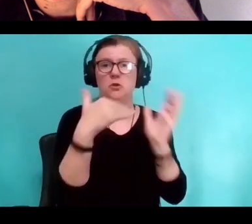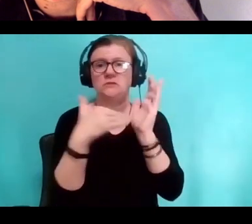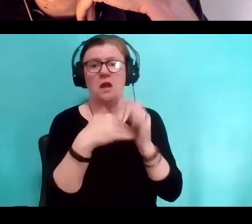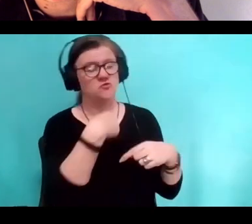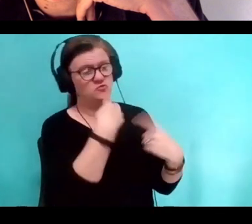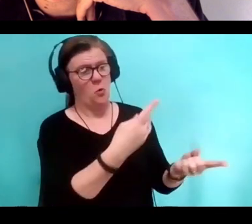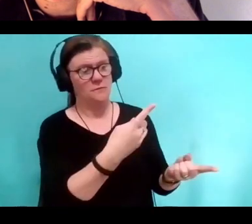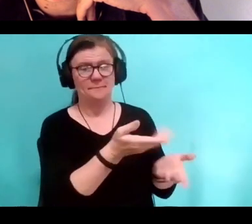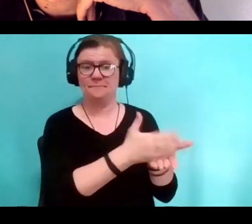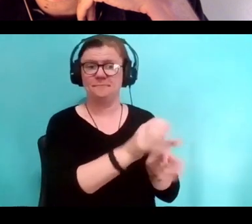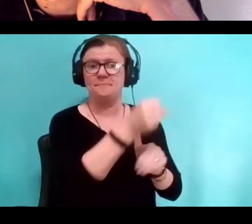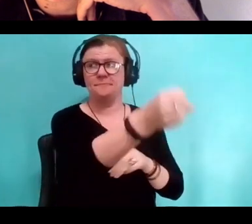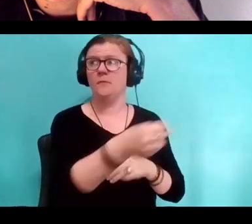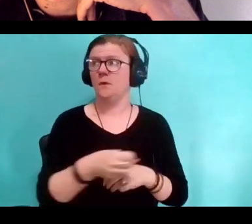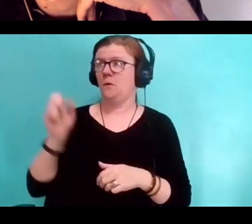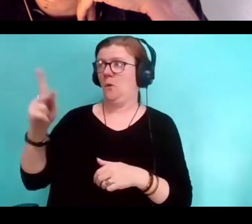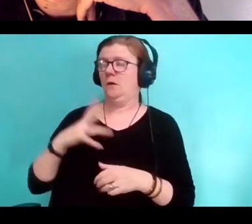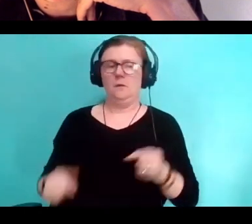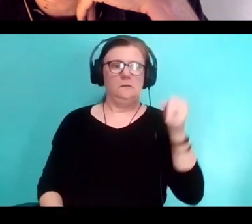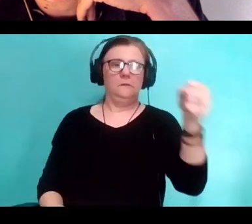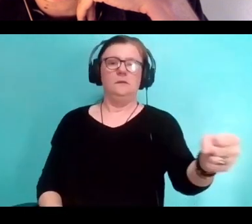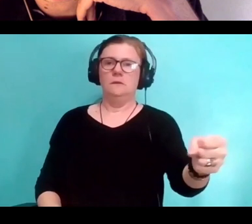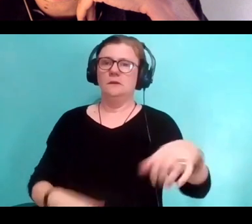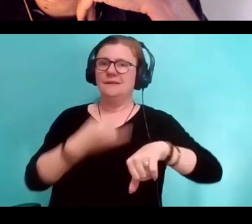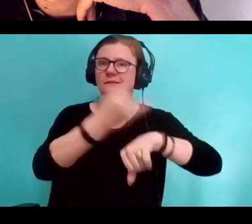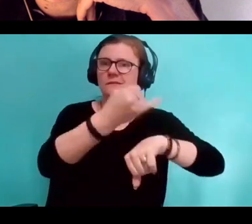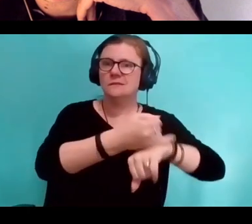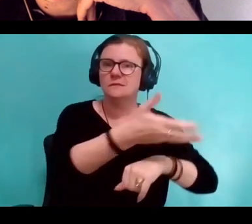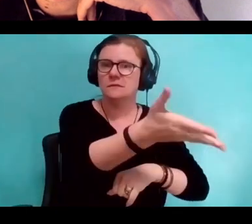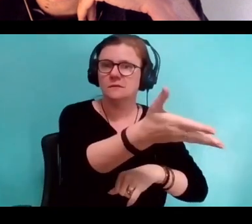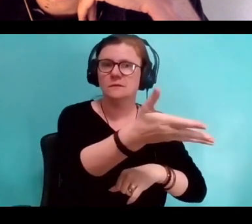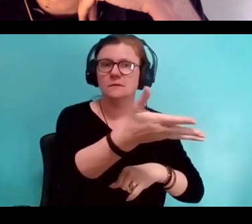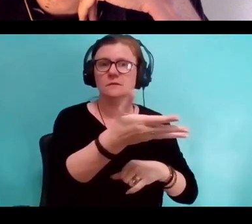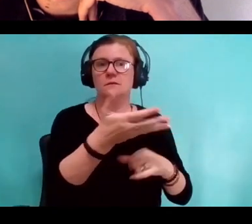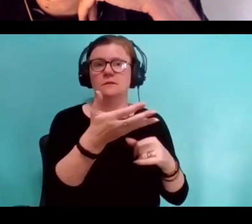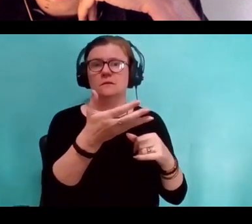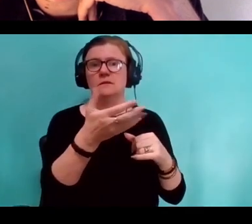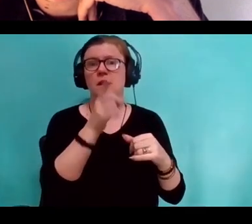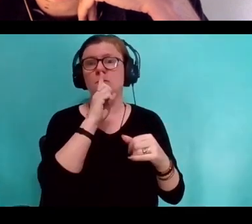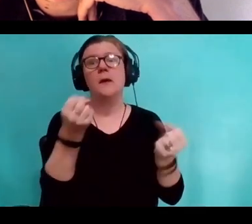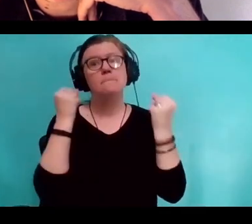And so if they live, they live in an institution, including lots of autistic people.